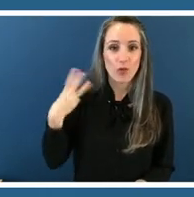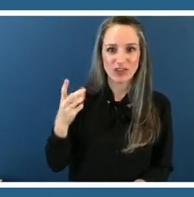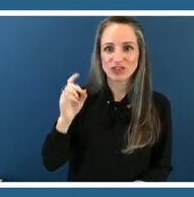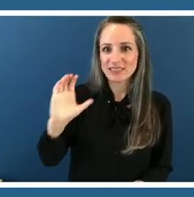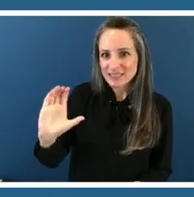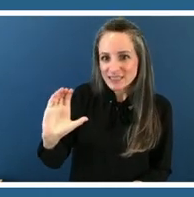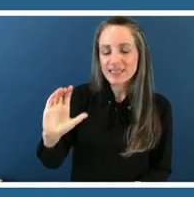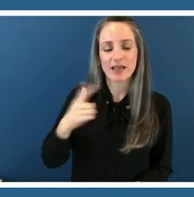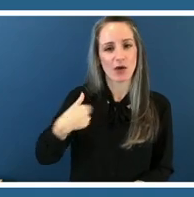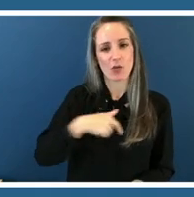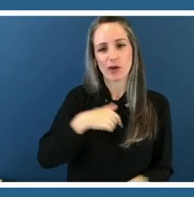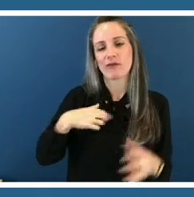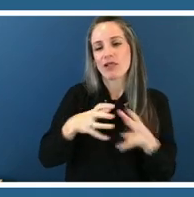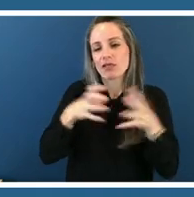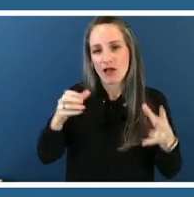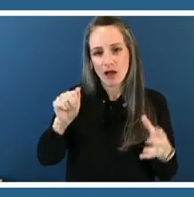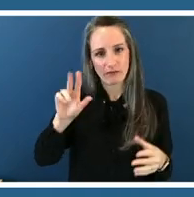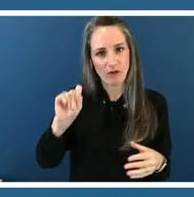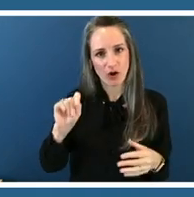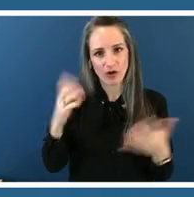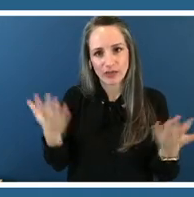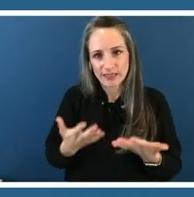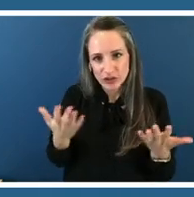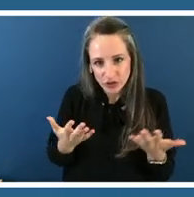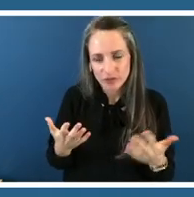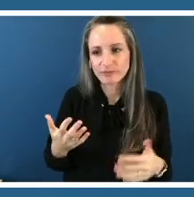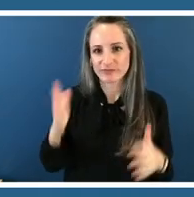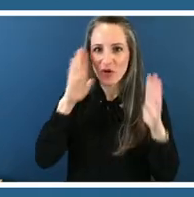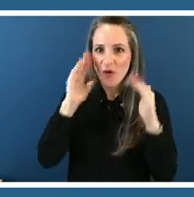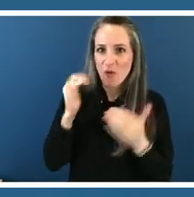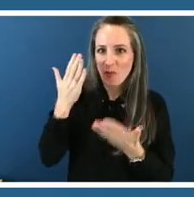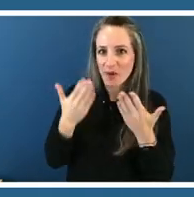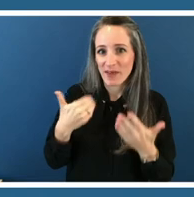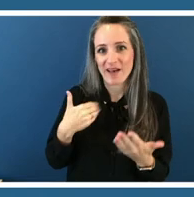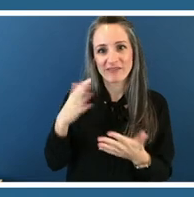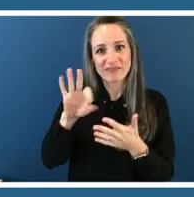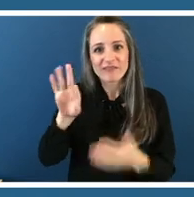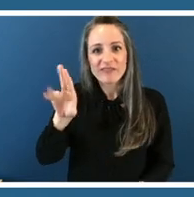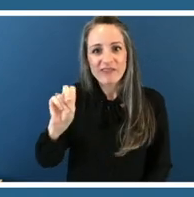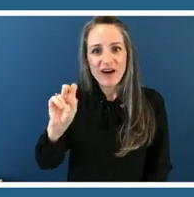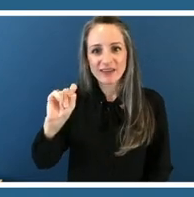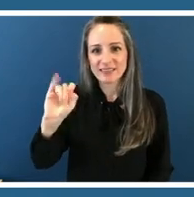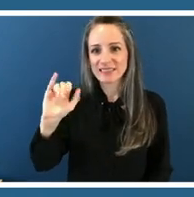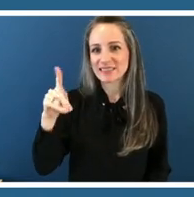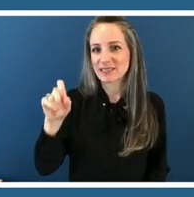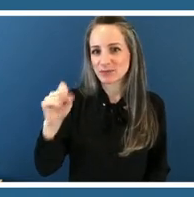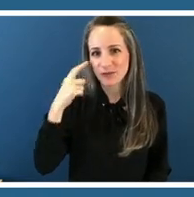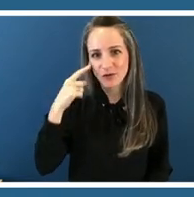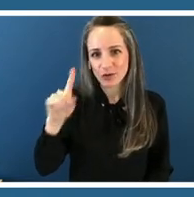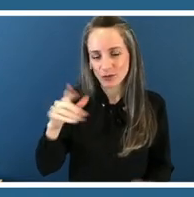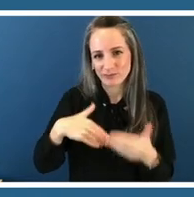after our session